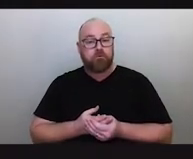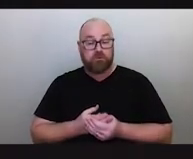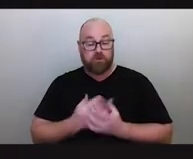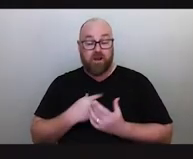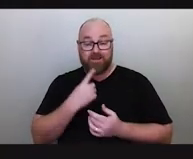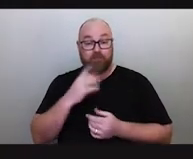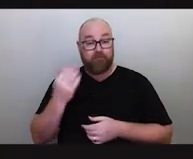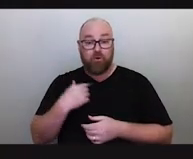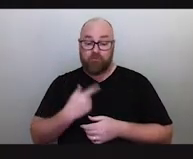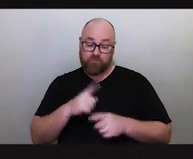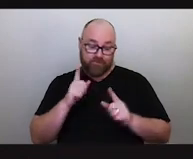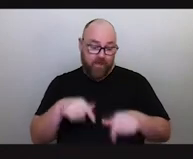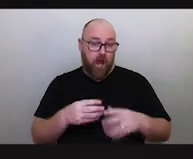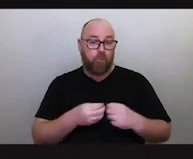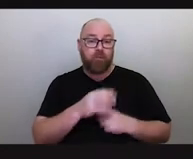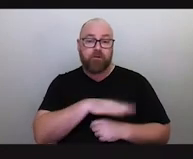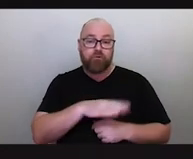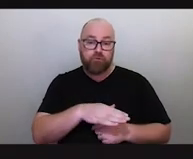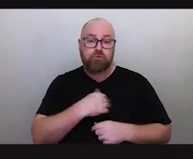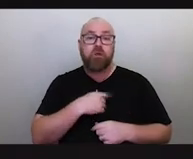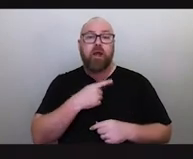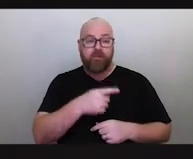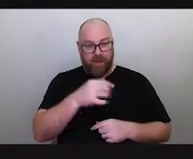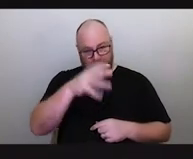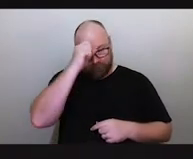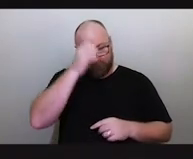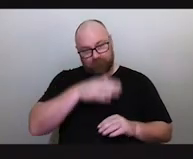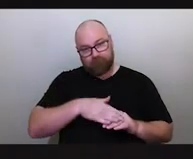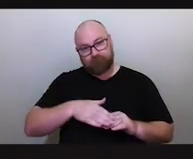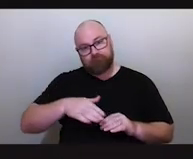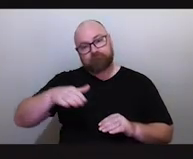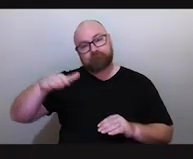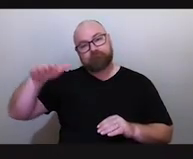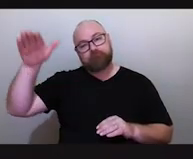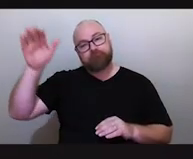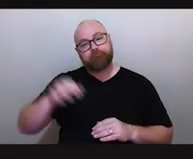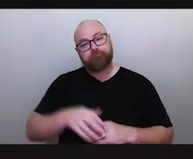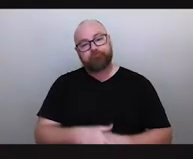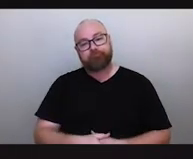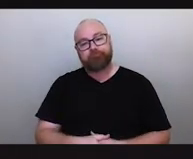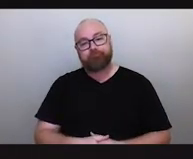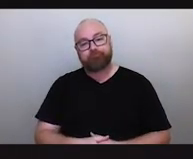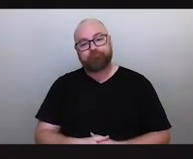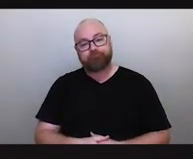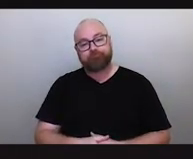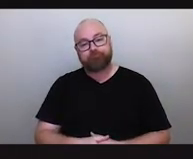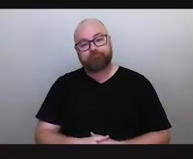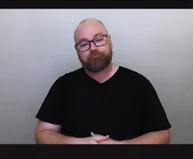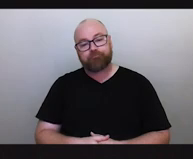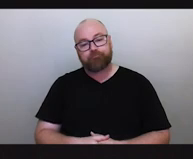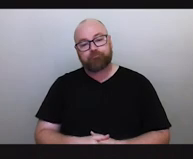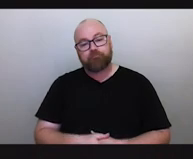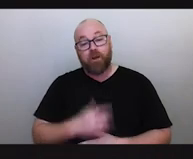and then we carry it right through. And it's part of a program that I'm lucky enough